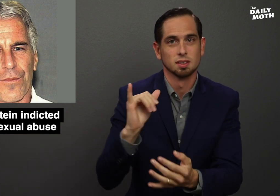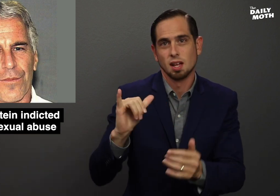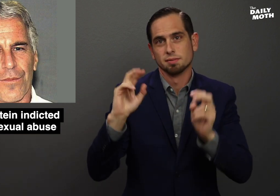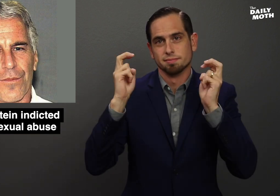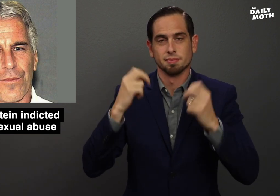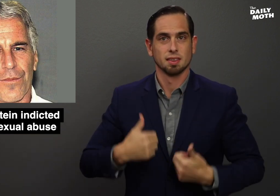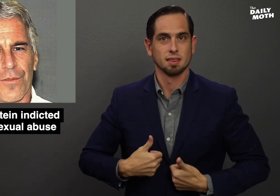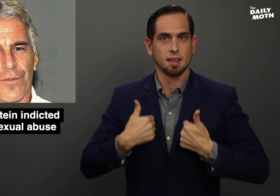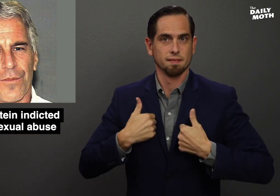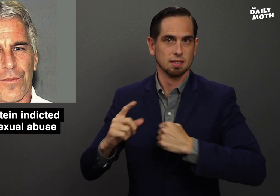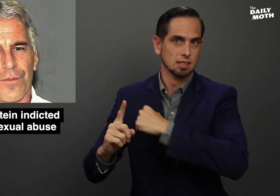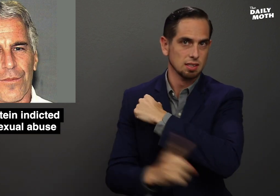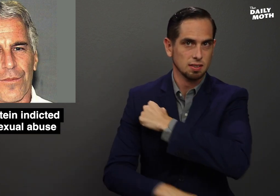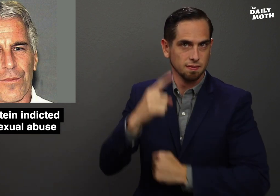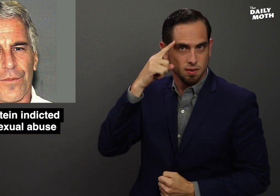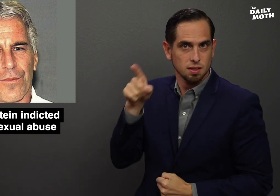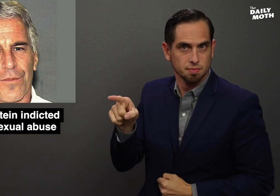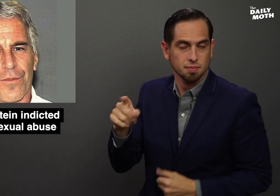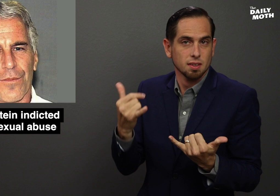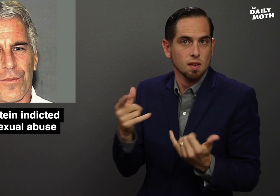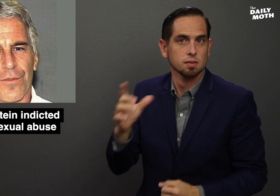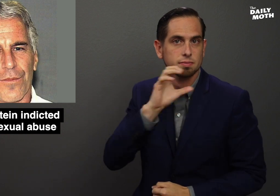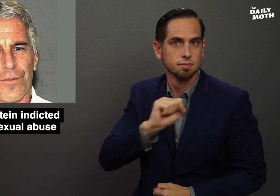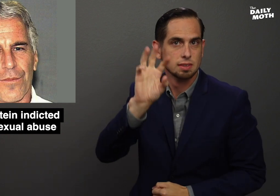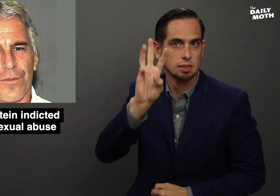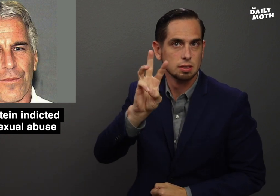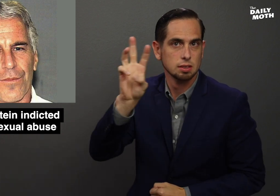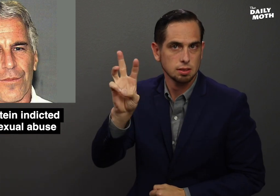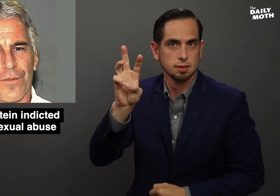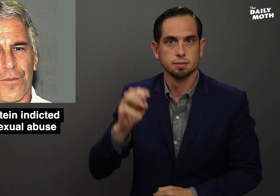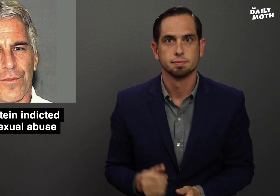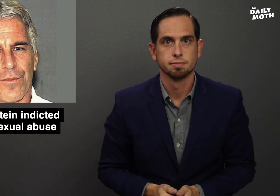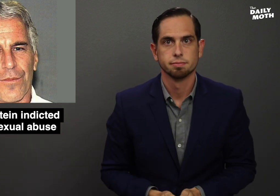which would be a life sentence for him. He is 66 years old.